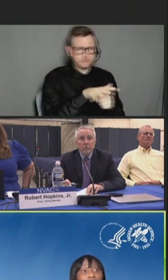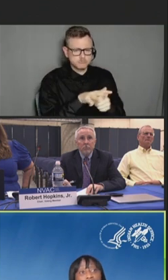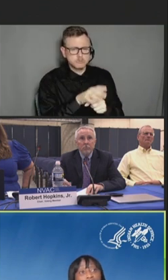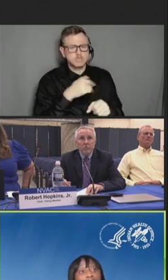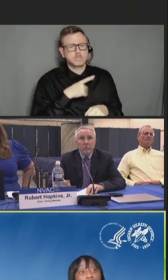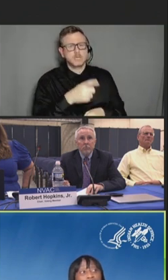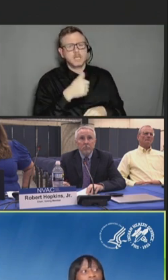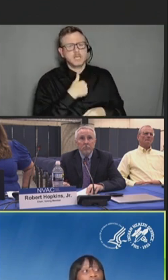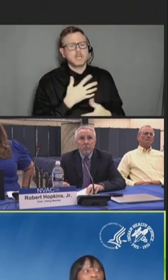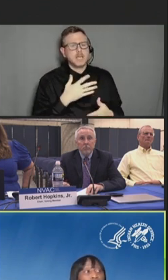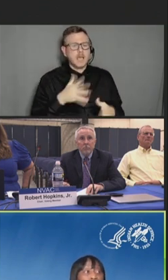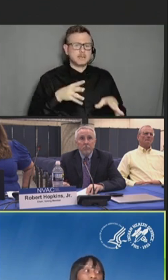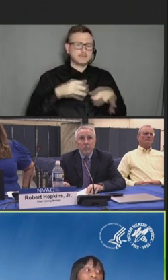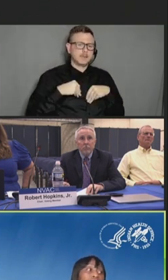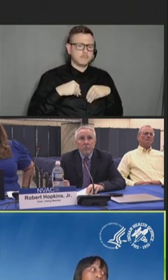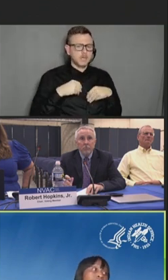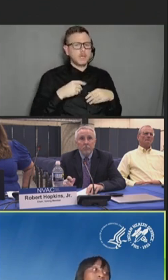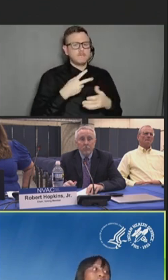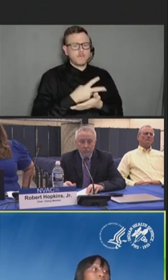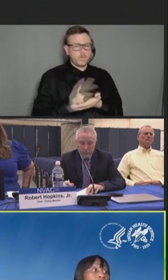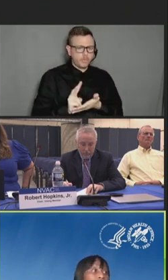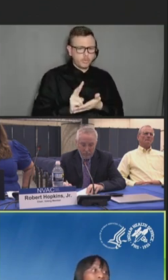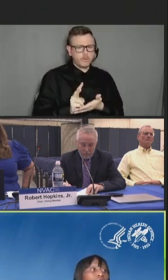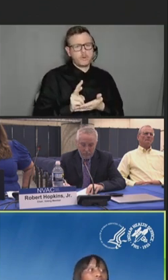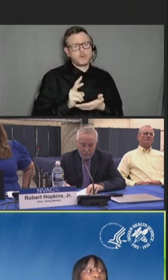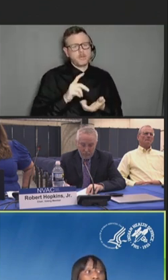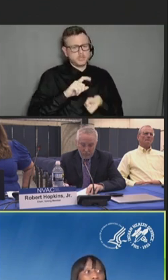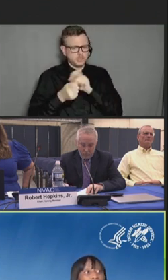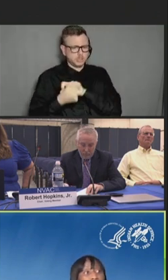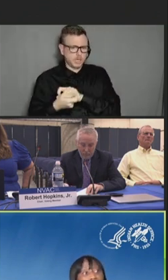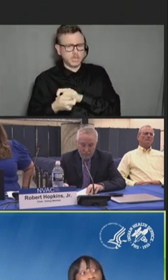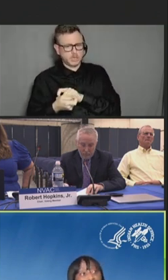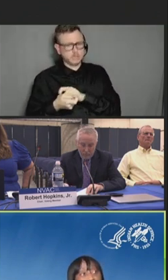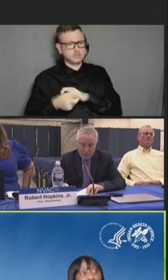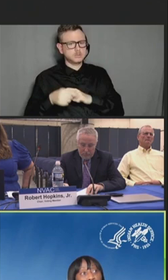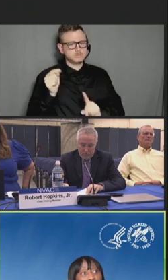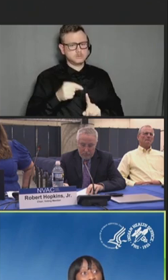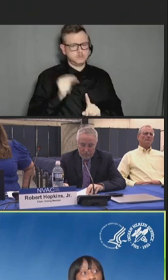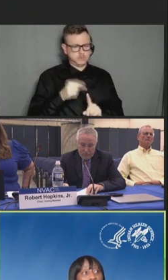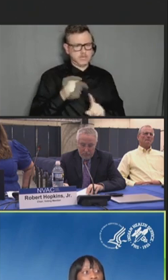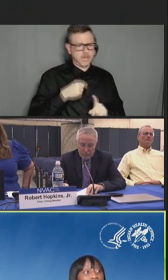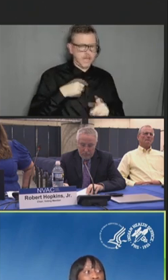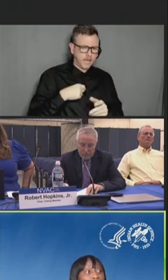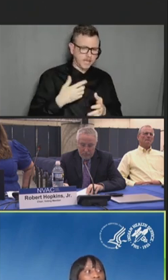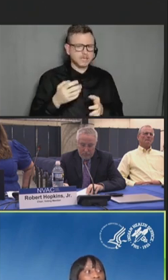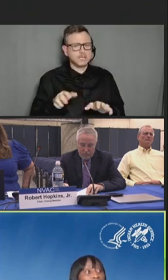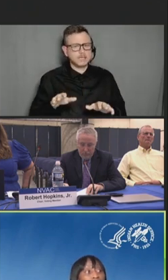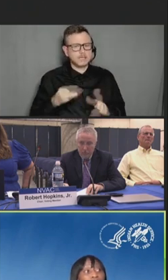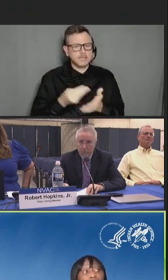and incentivizing efforts towards success using best practices developed within Indian country.